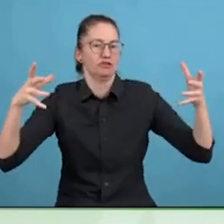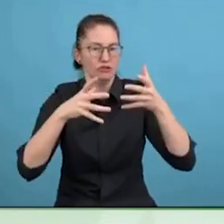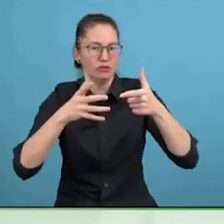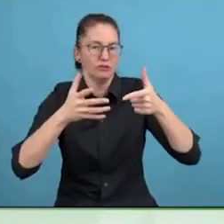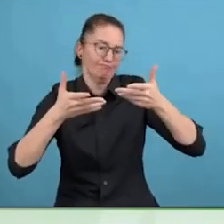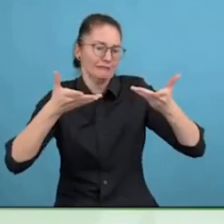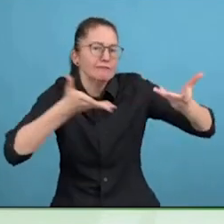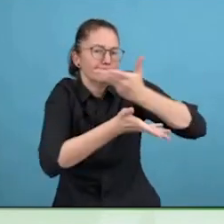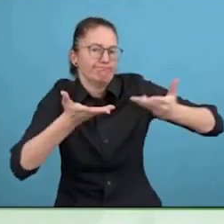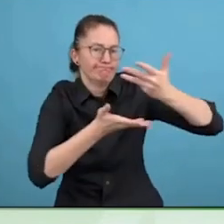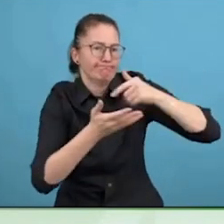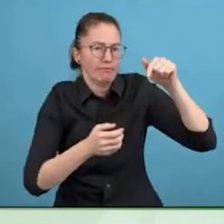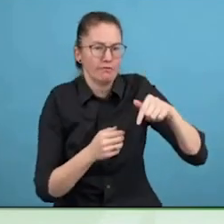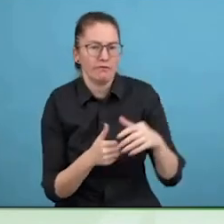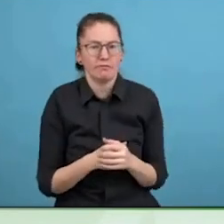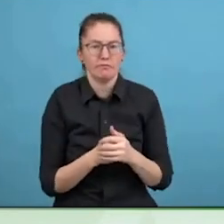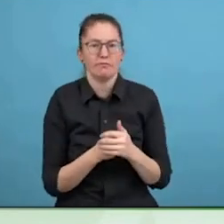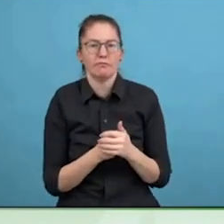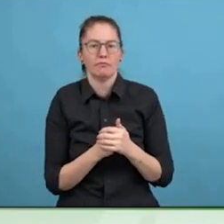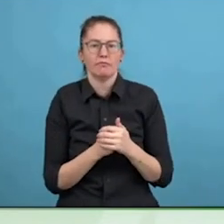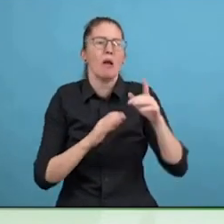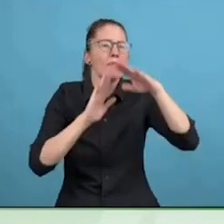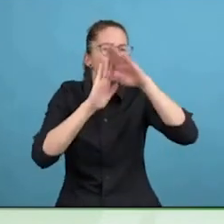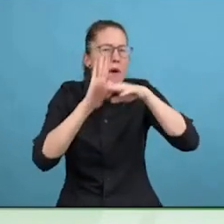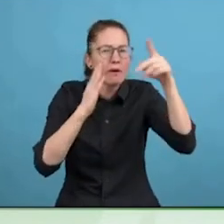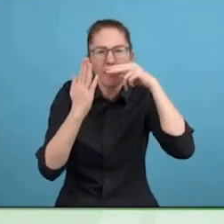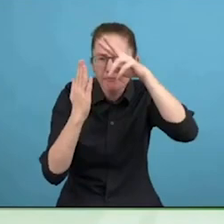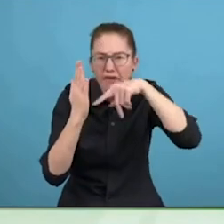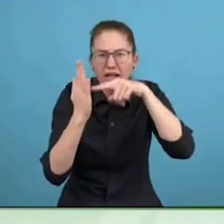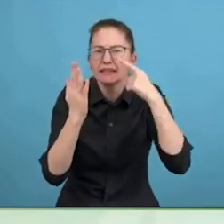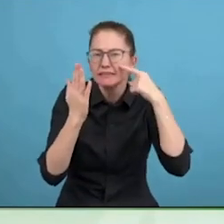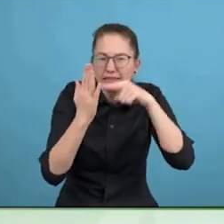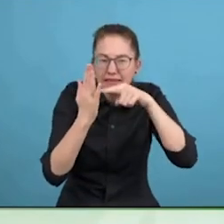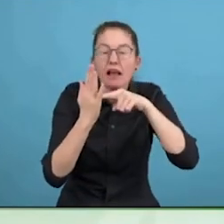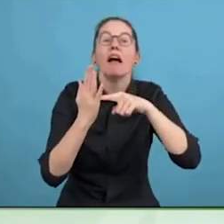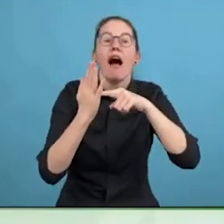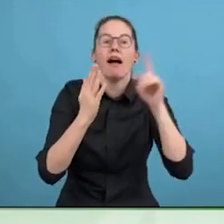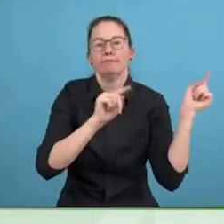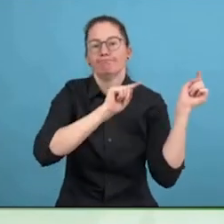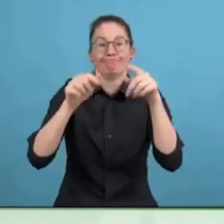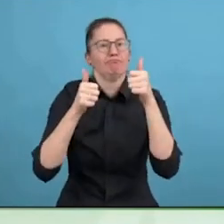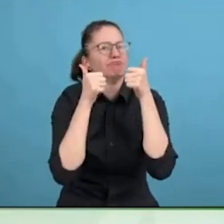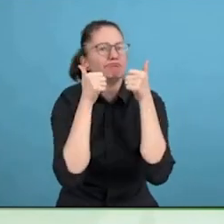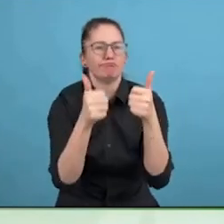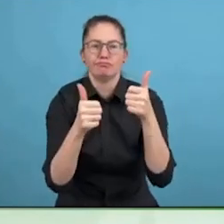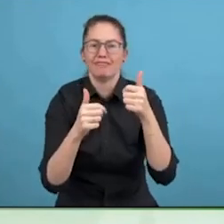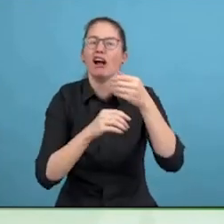that the world is what I know. There are so many things you don't know.